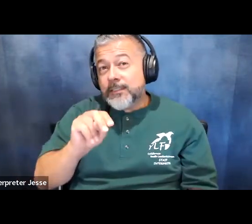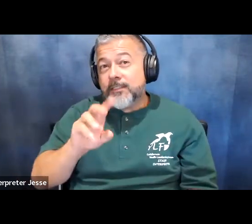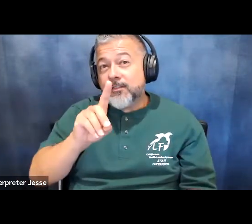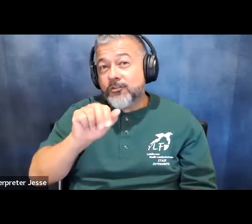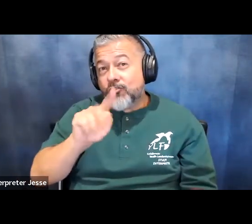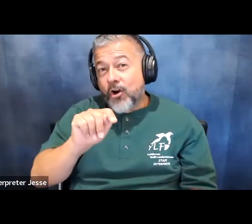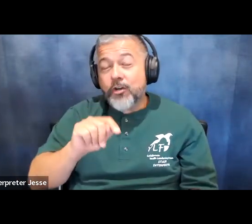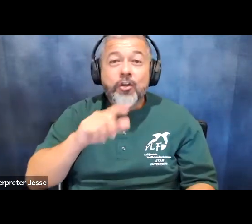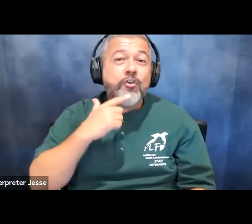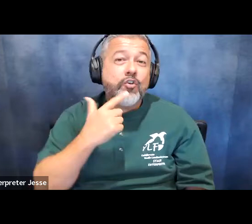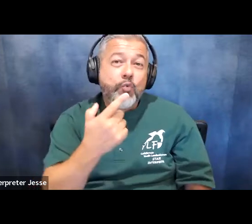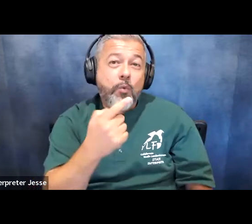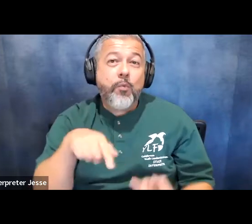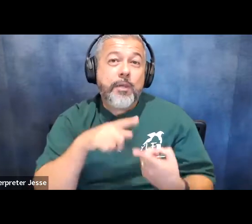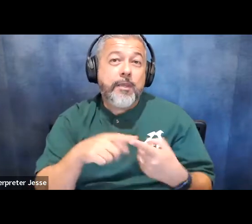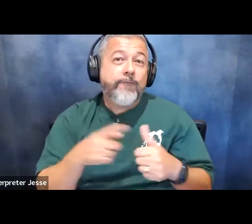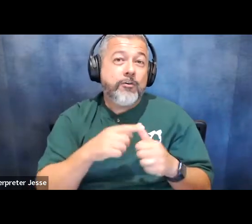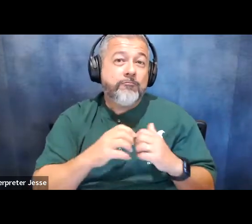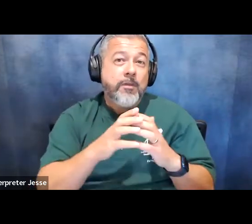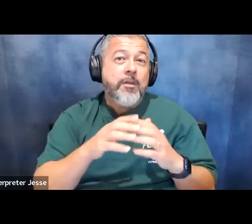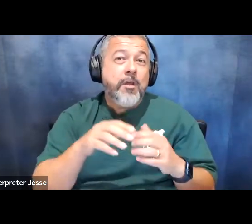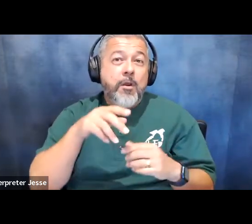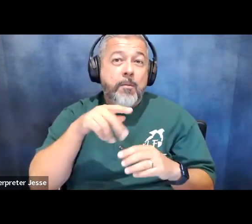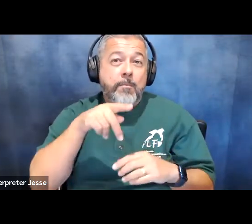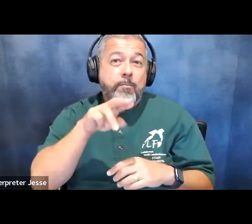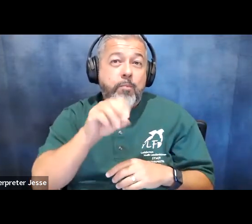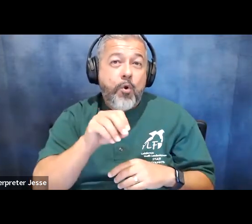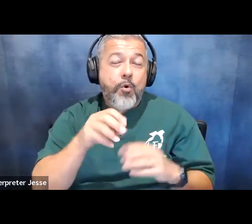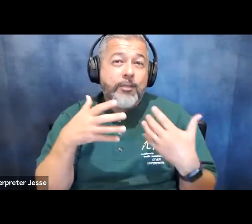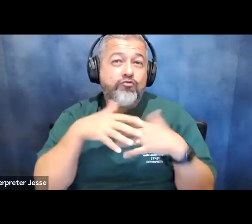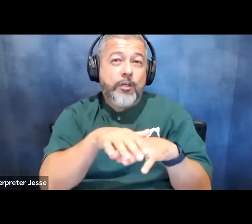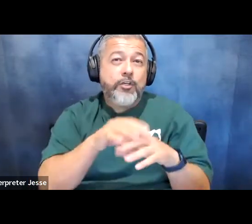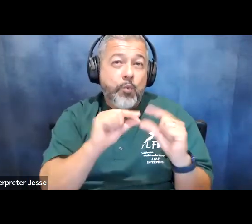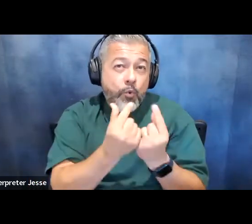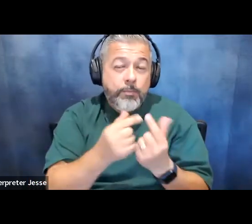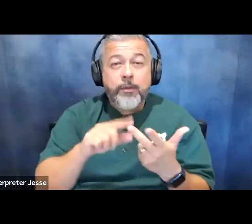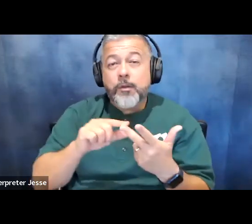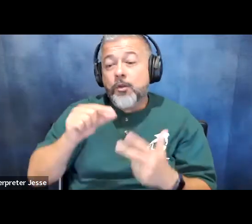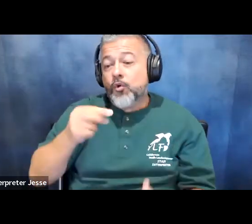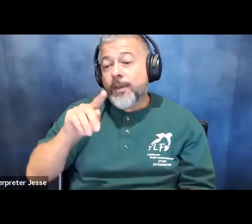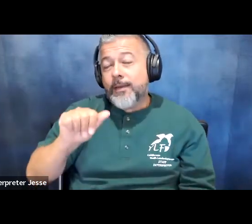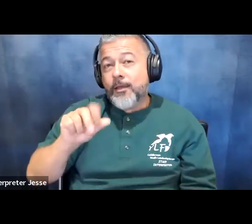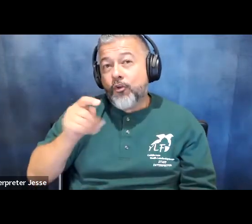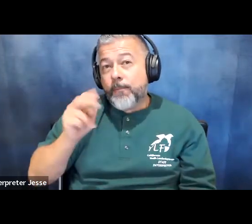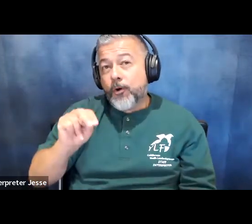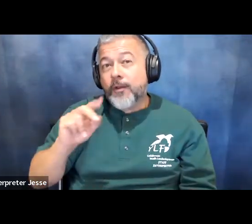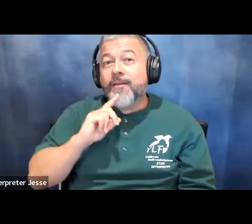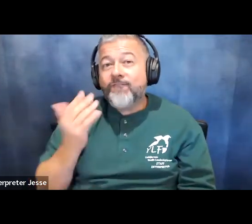pro integration group at the university of houston greta thurnberg was 15 when she spoke on the floor